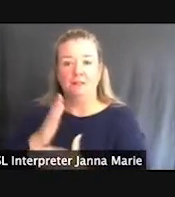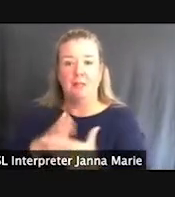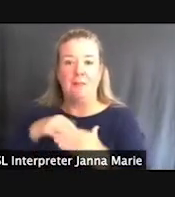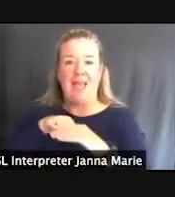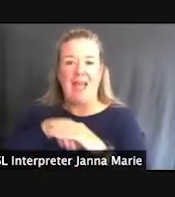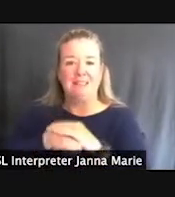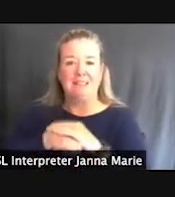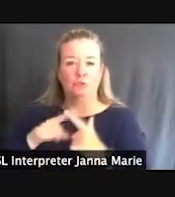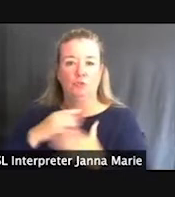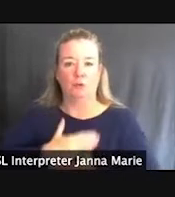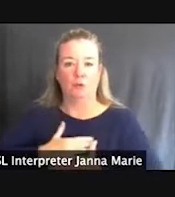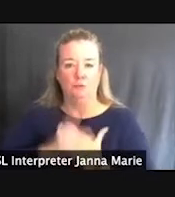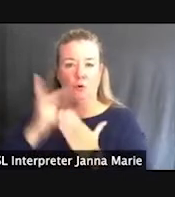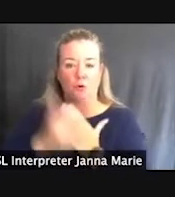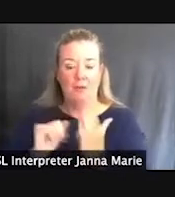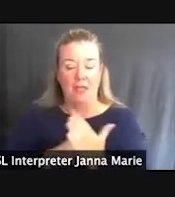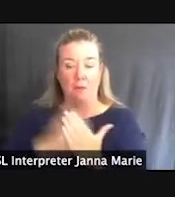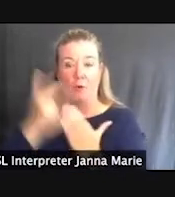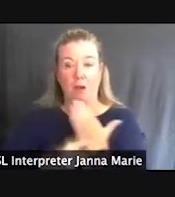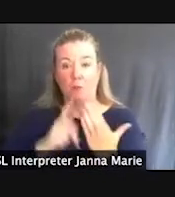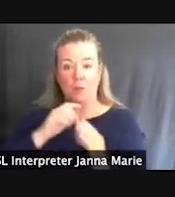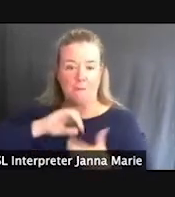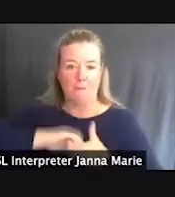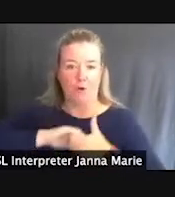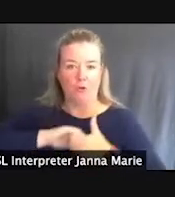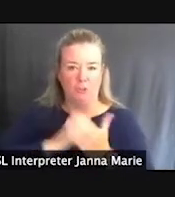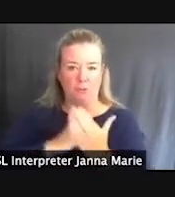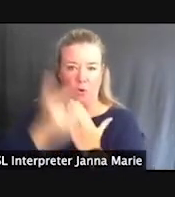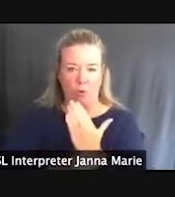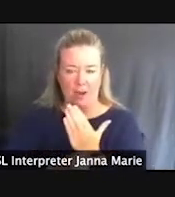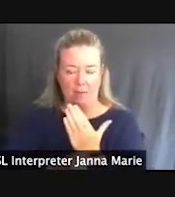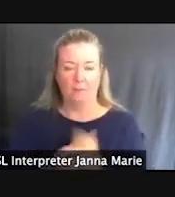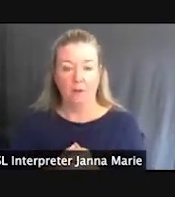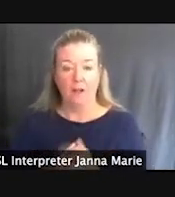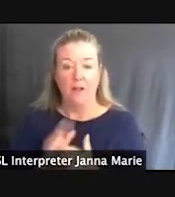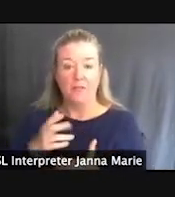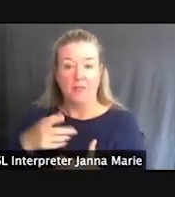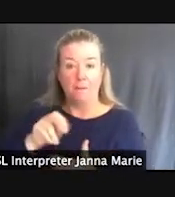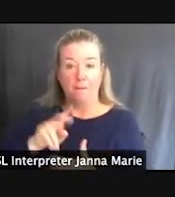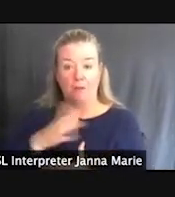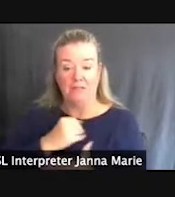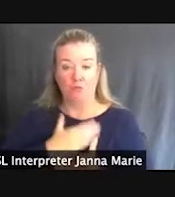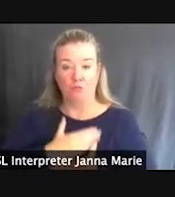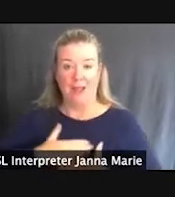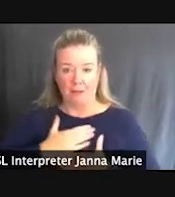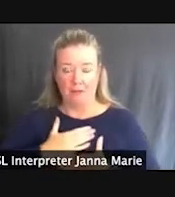This is a program, really a partnership program, that Parks and Recreation Division got involved in a number of years ago.